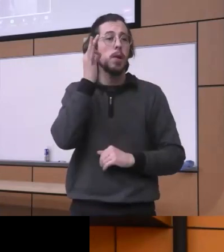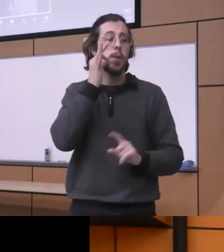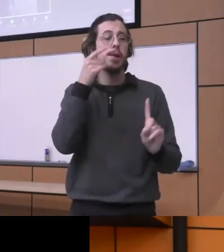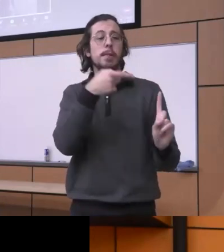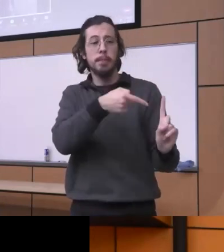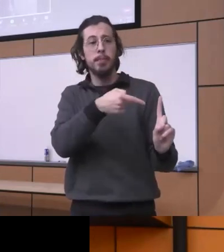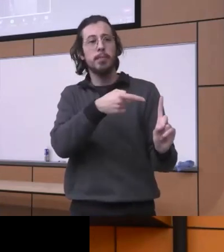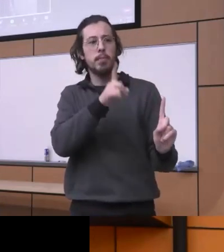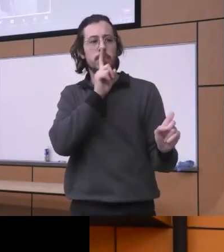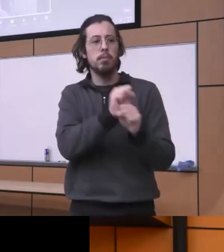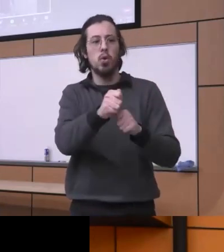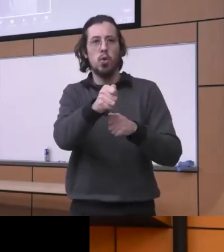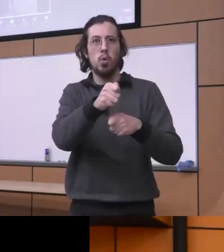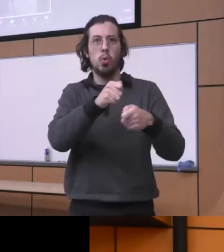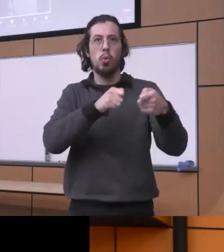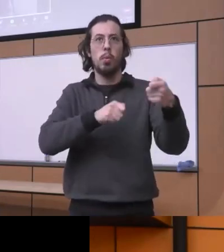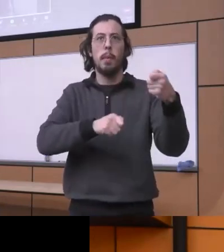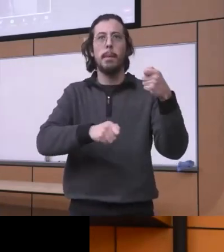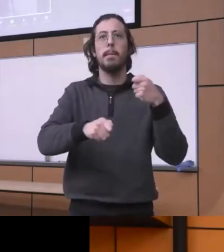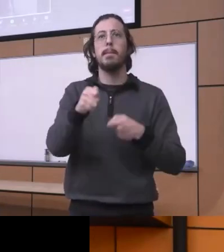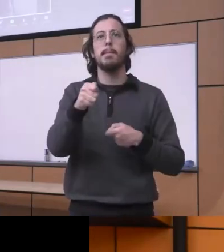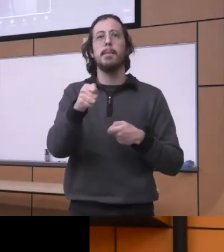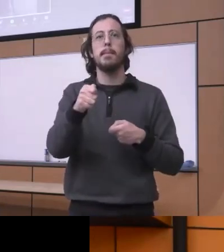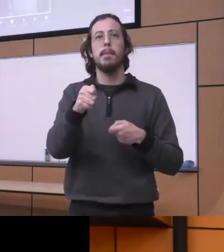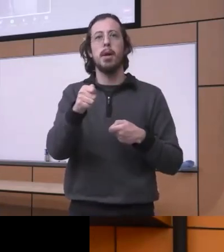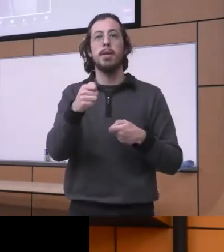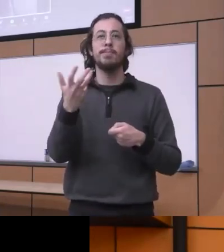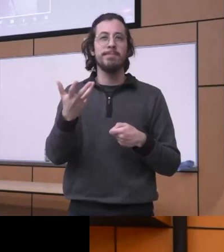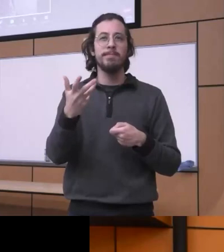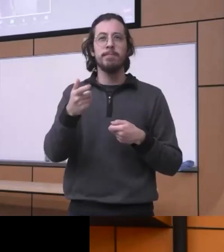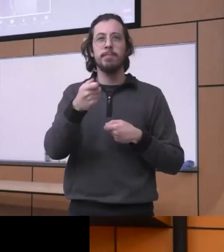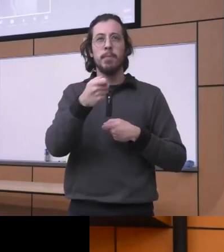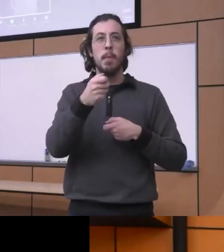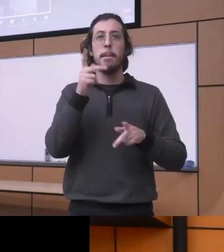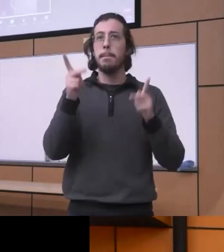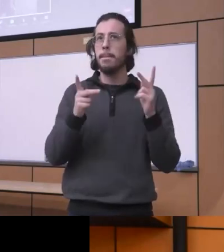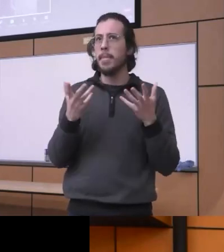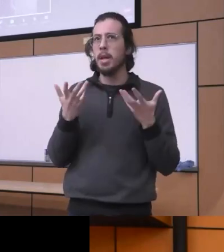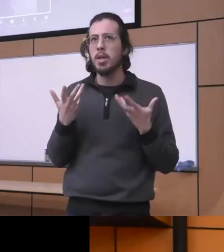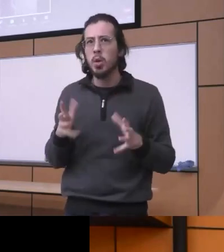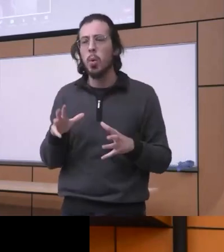replacing you know the uh you know uh people who don't want to go on really the opioids for chronic